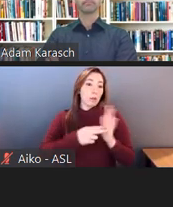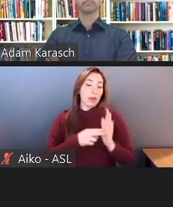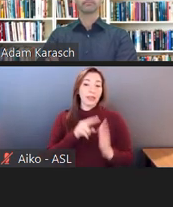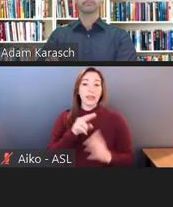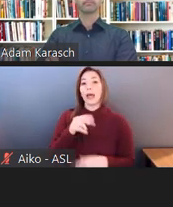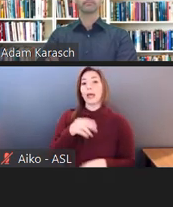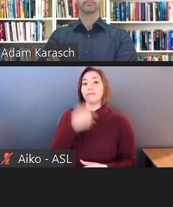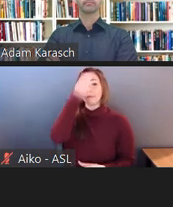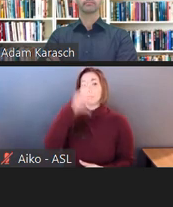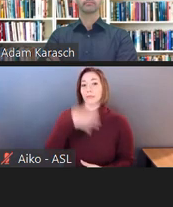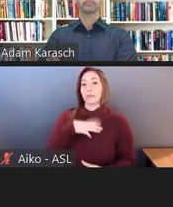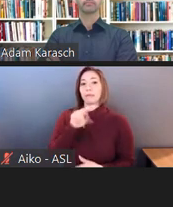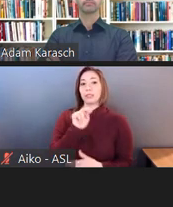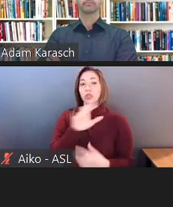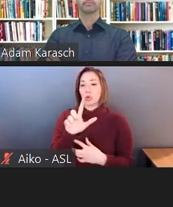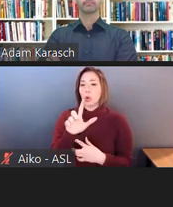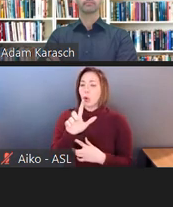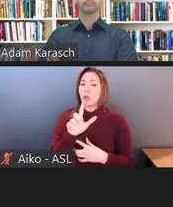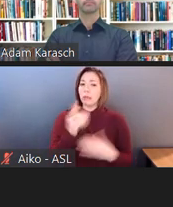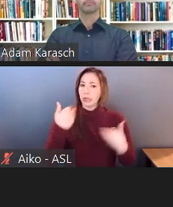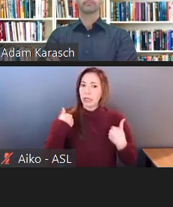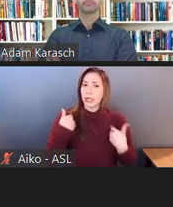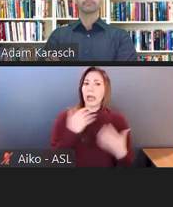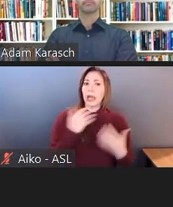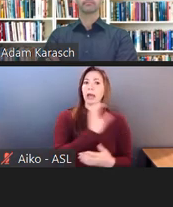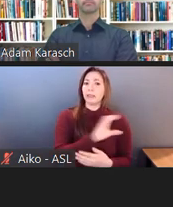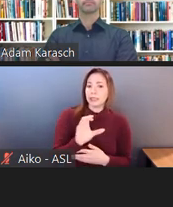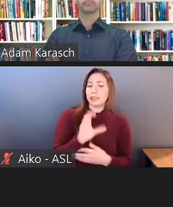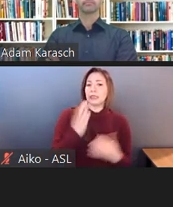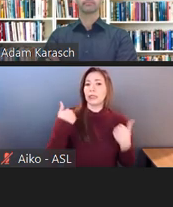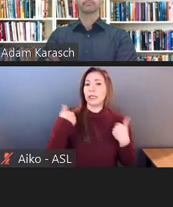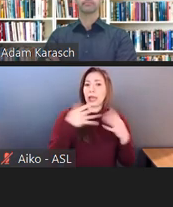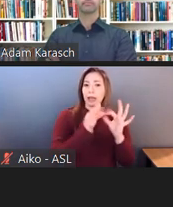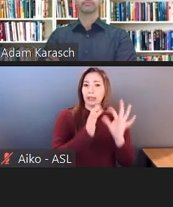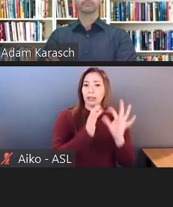but he was not successful in getting the 46,000 video files